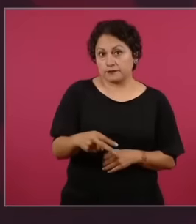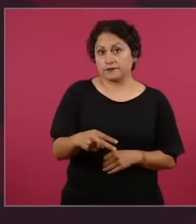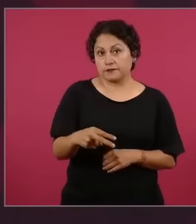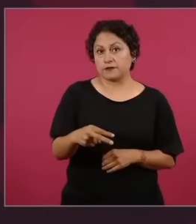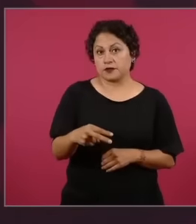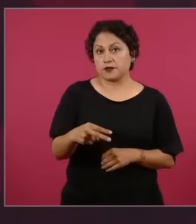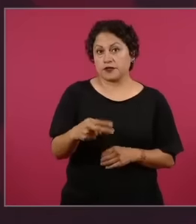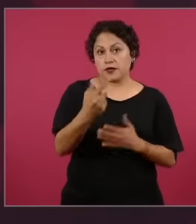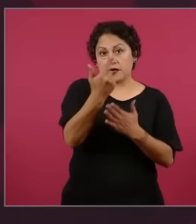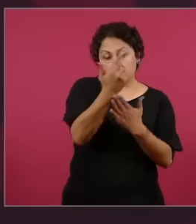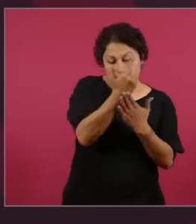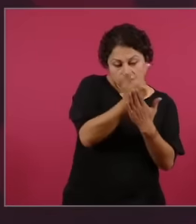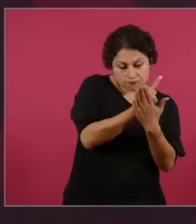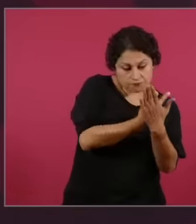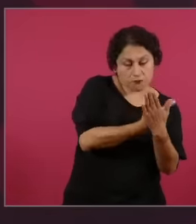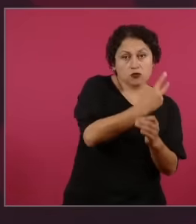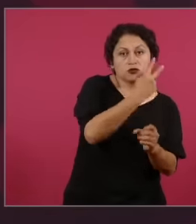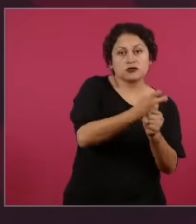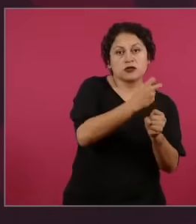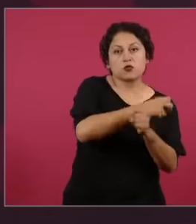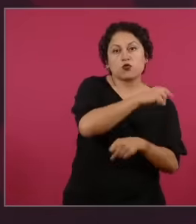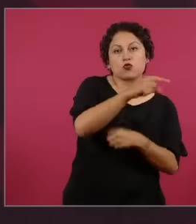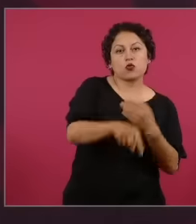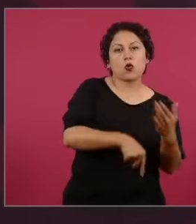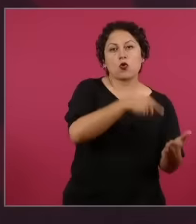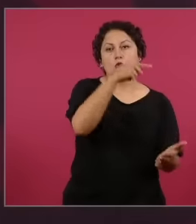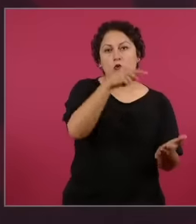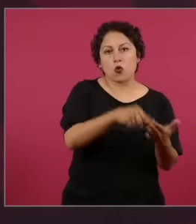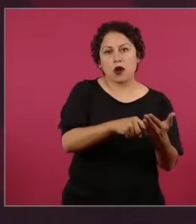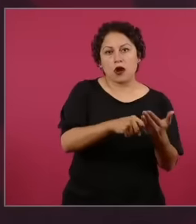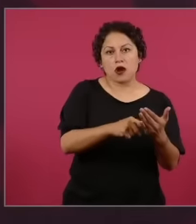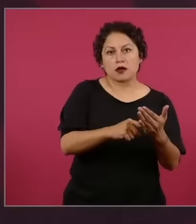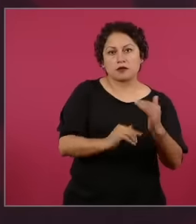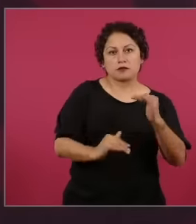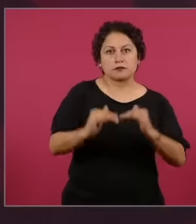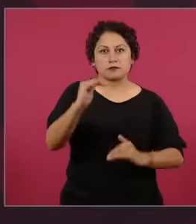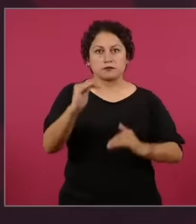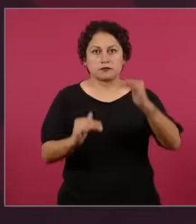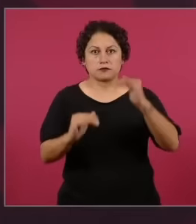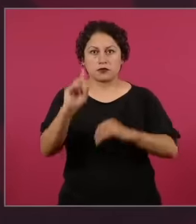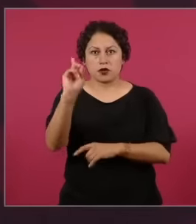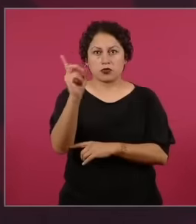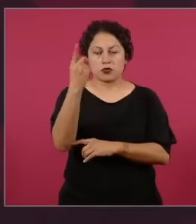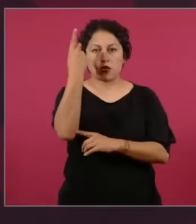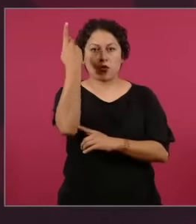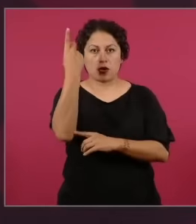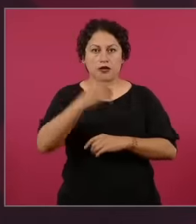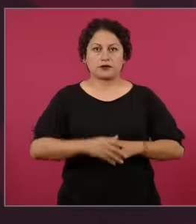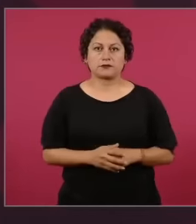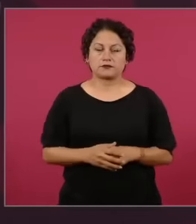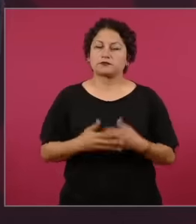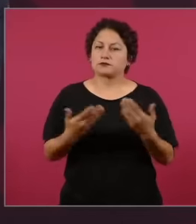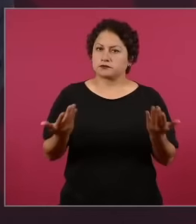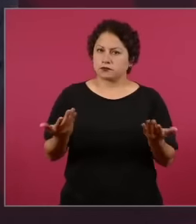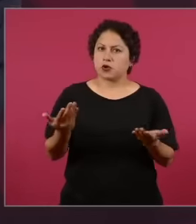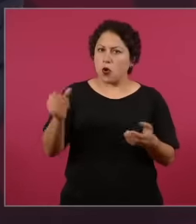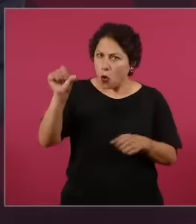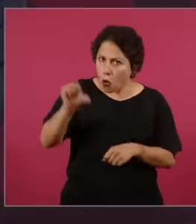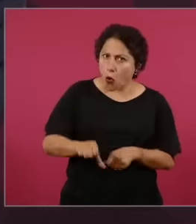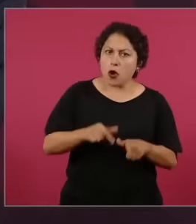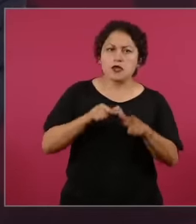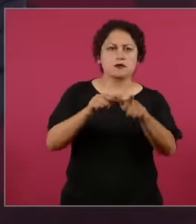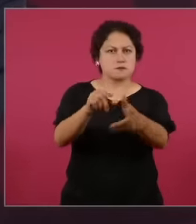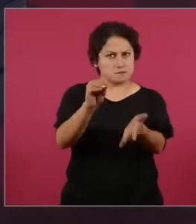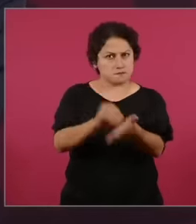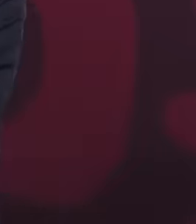strongest currency in relation to the Dollar yesterday and it continues today even with this